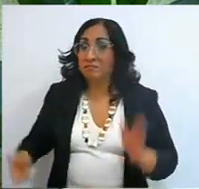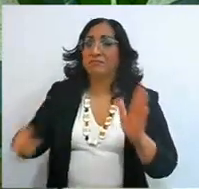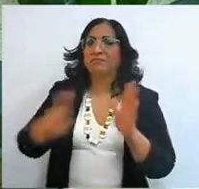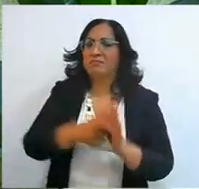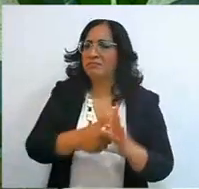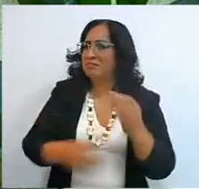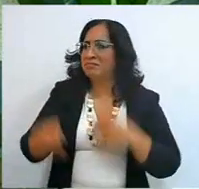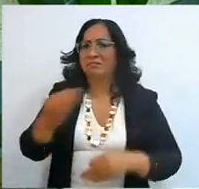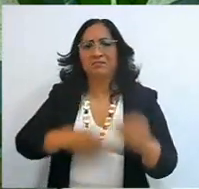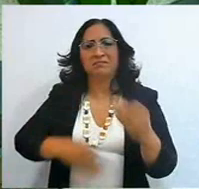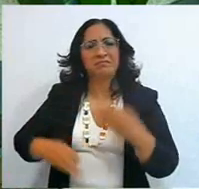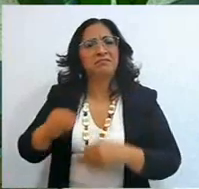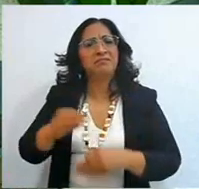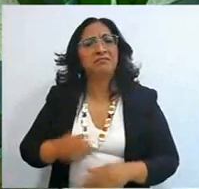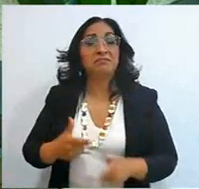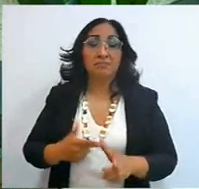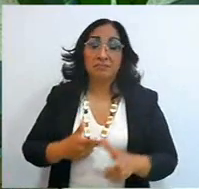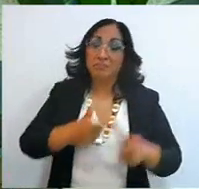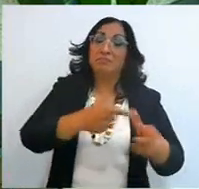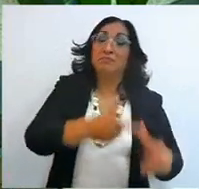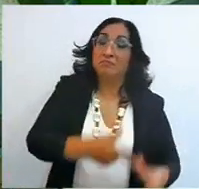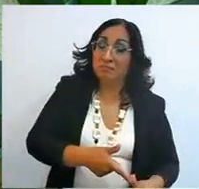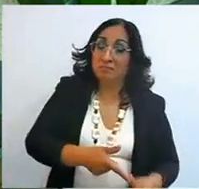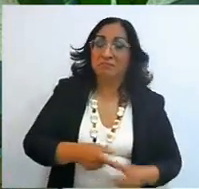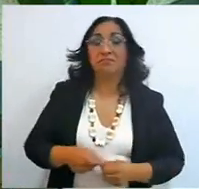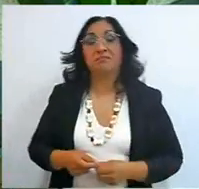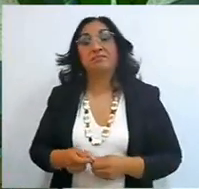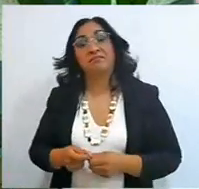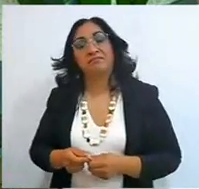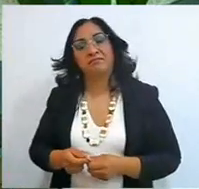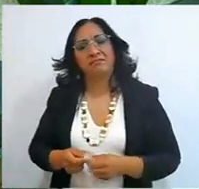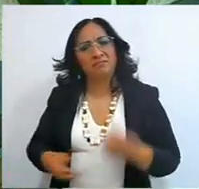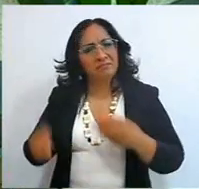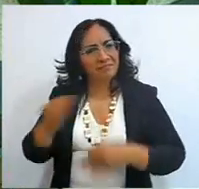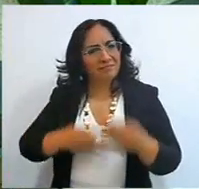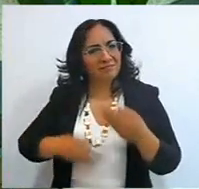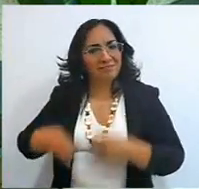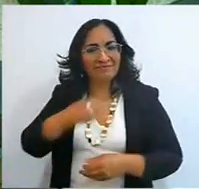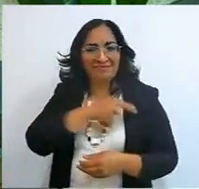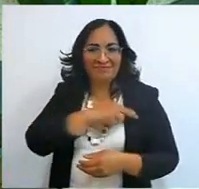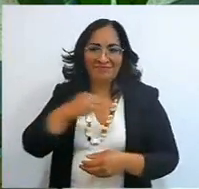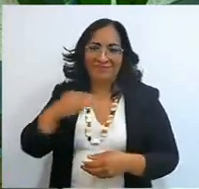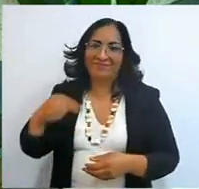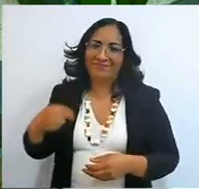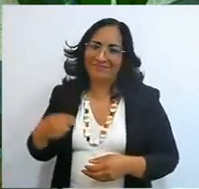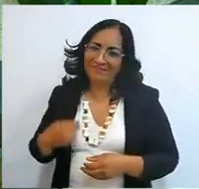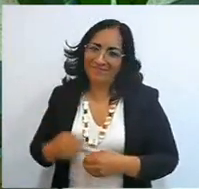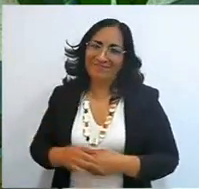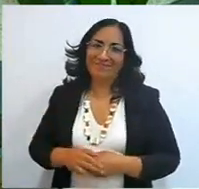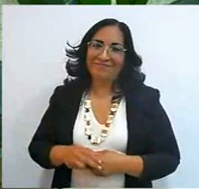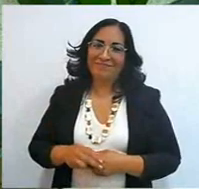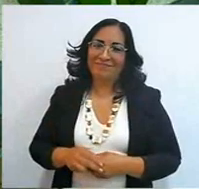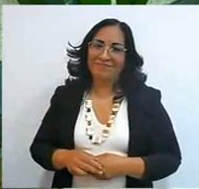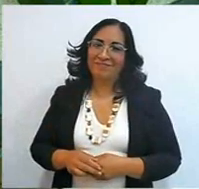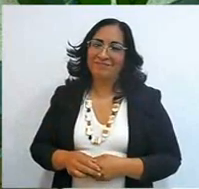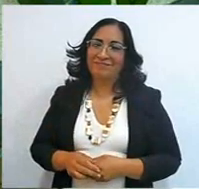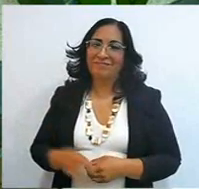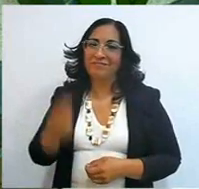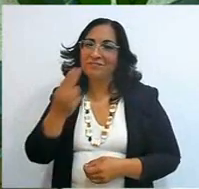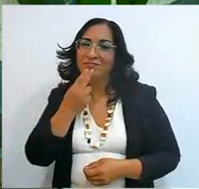everything that we are going to follow and all of us base ourselves on the Word of God,